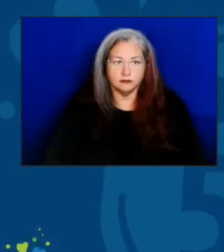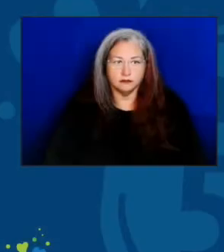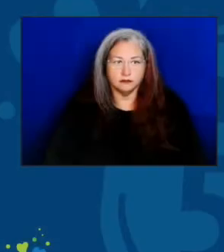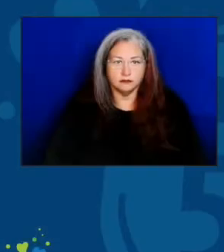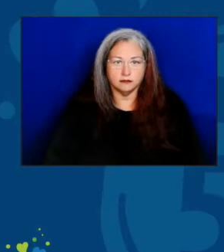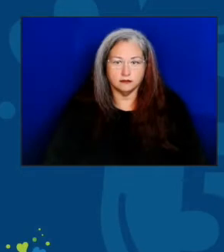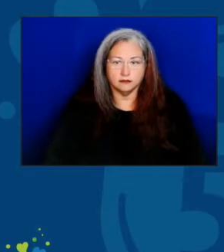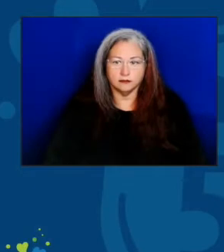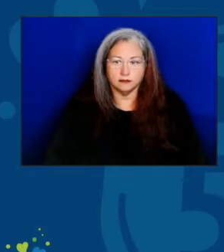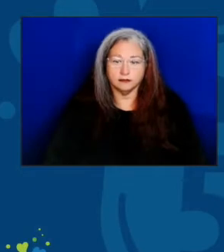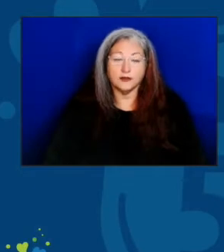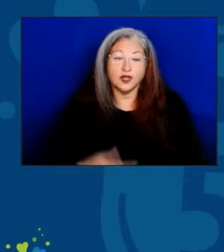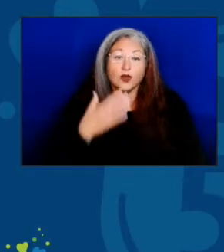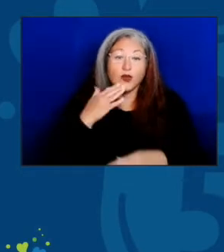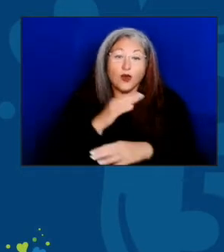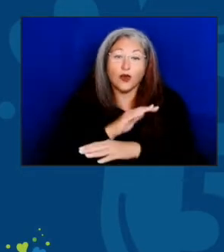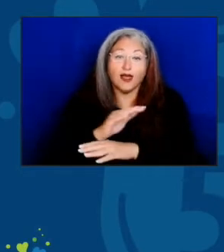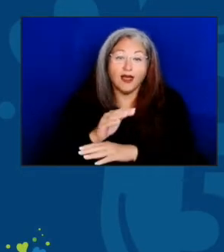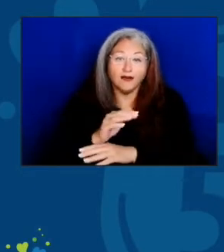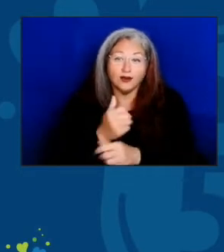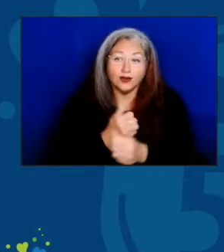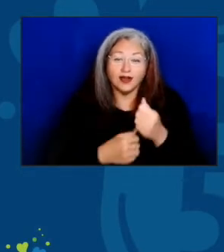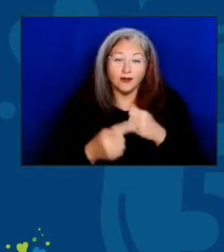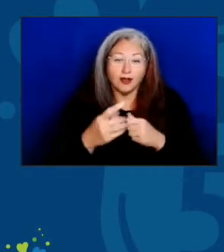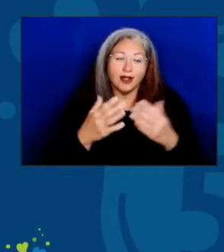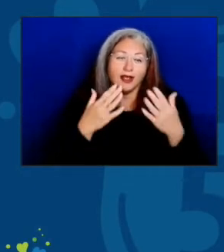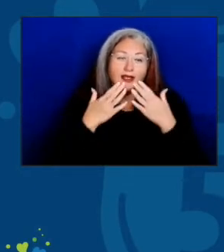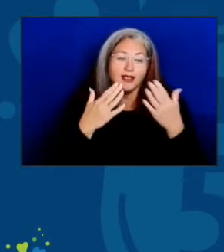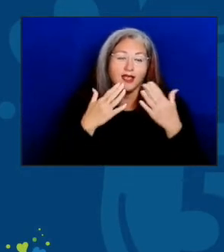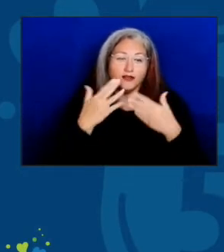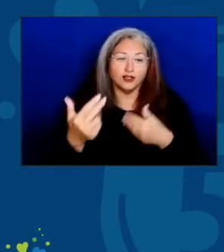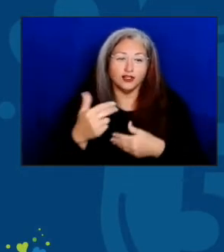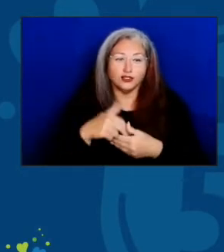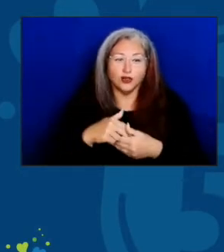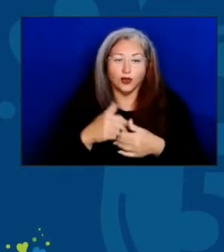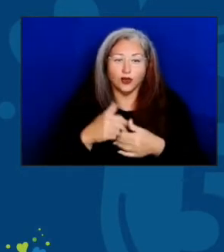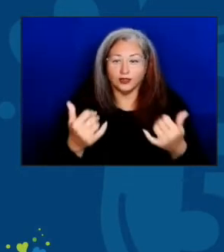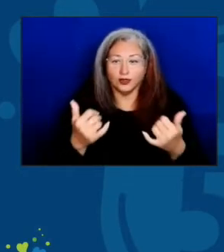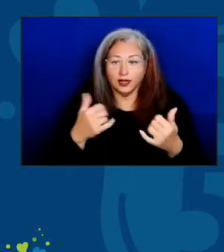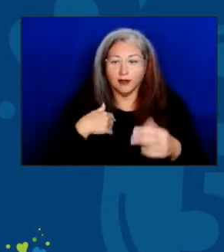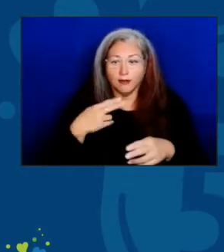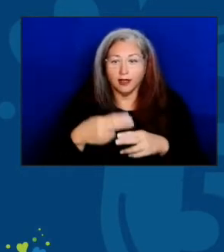Good afternoon, everyone. And thank you for joining us today. My name is Edwin Walker